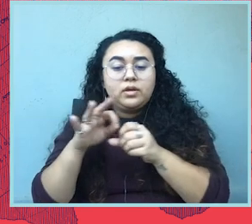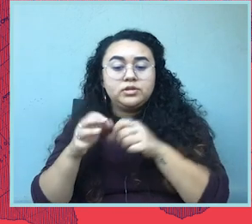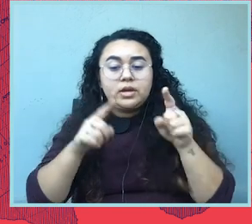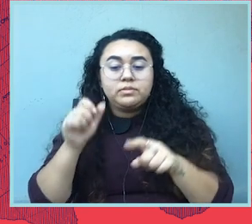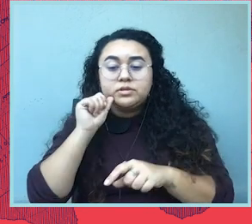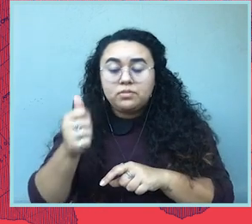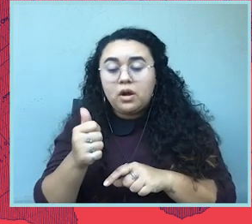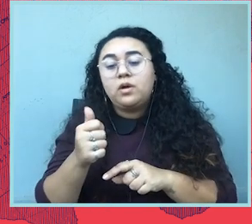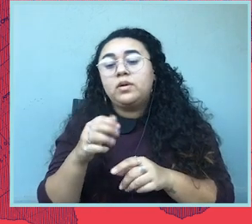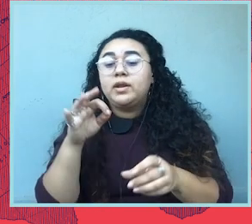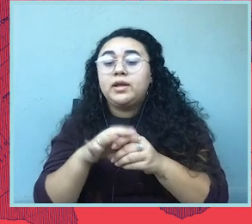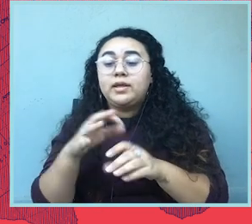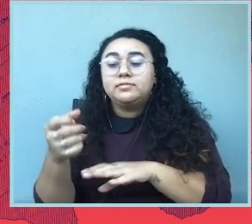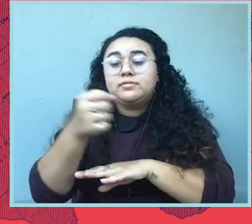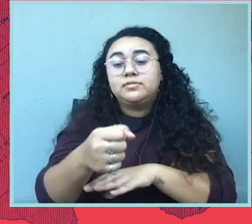who truly reflect our values.